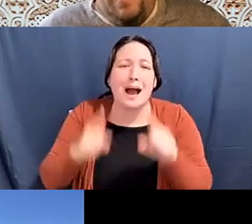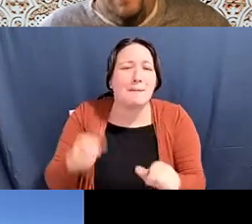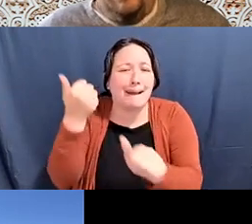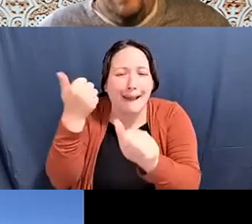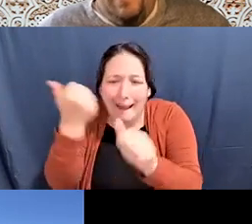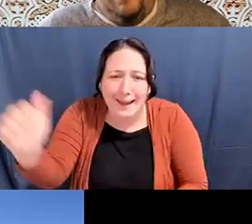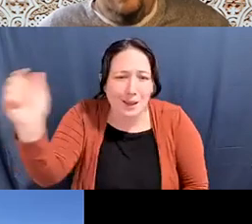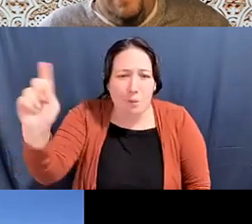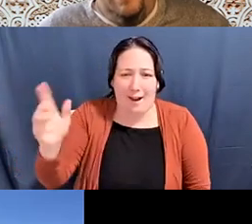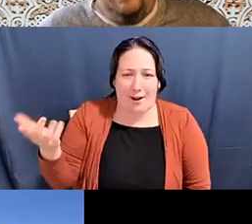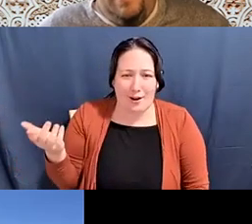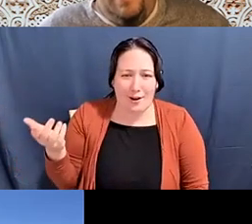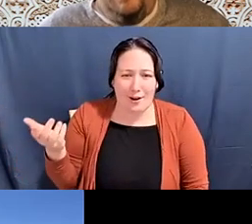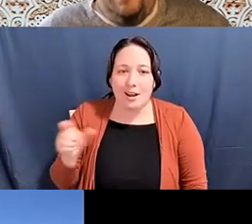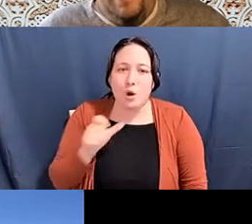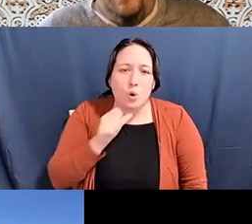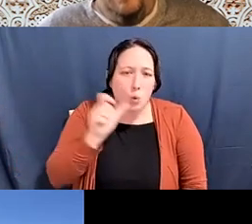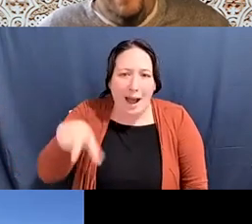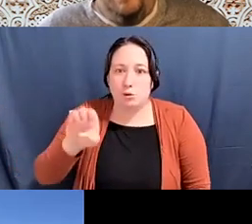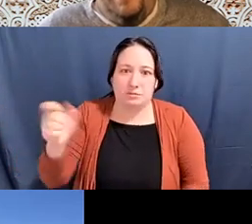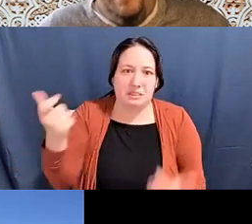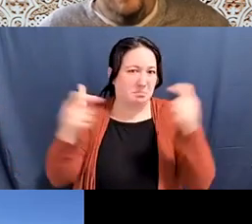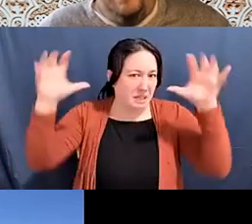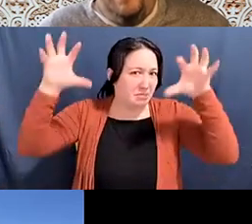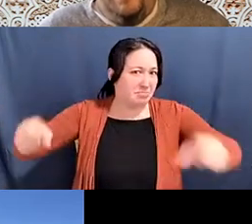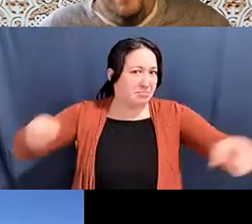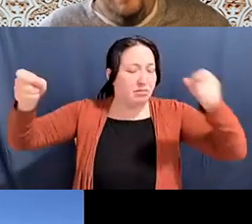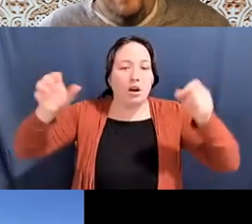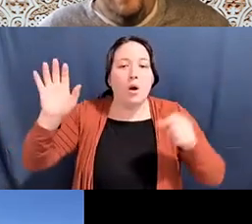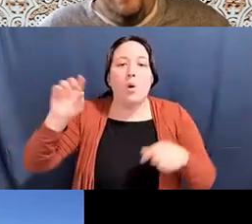Katherine Lee: It doesn't just have to take place if... if you identify as it as an organizer.